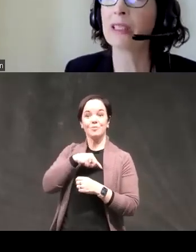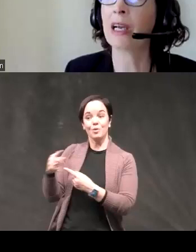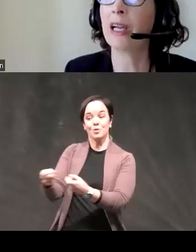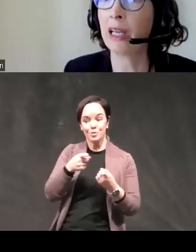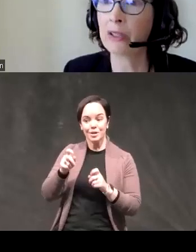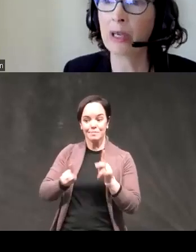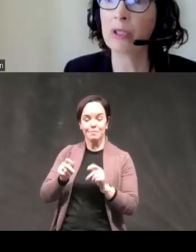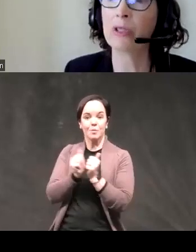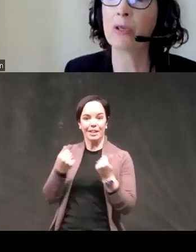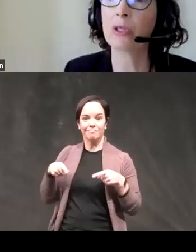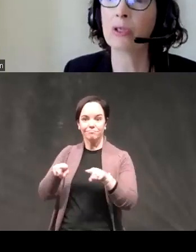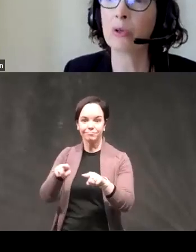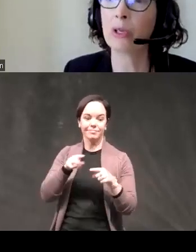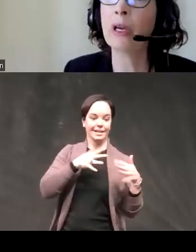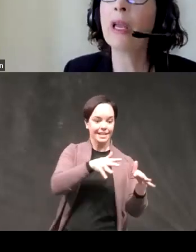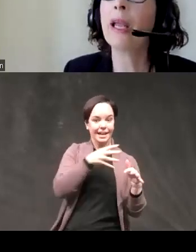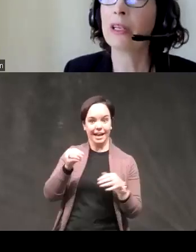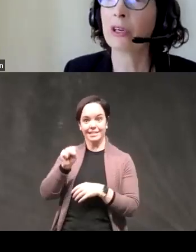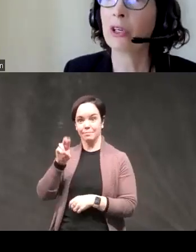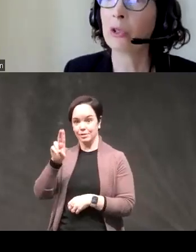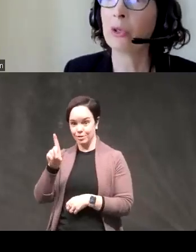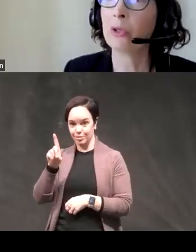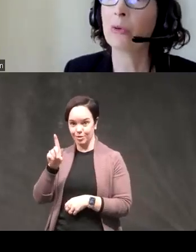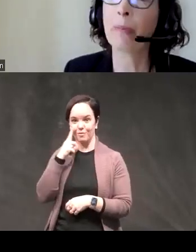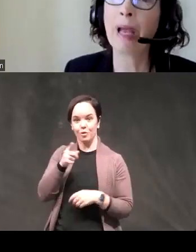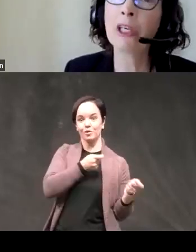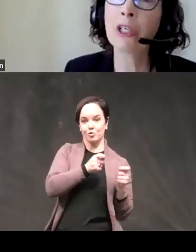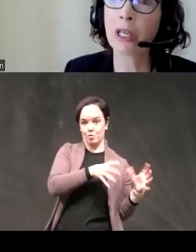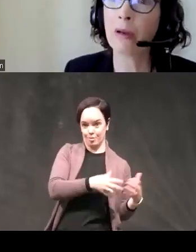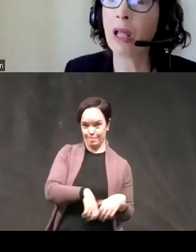anxiety and substance use disorder as our controls so we're matching on